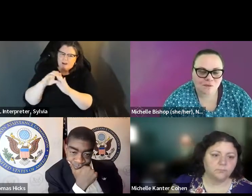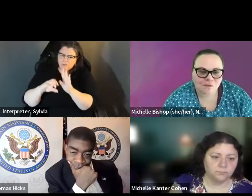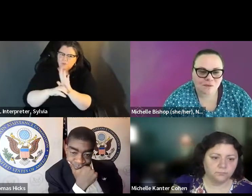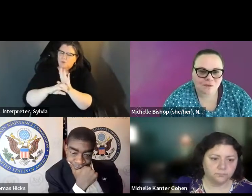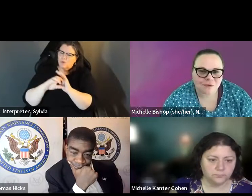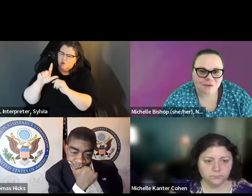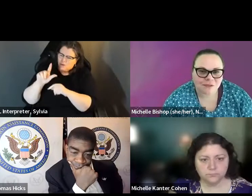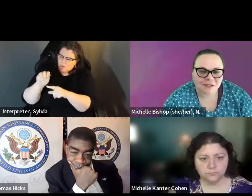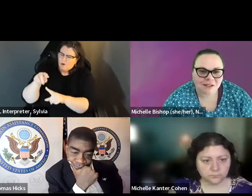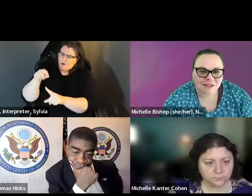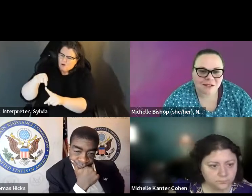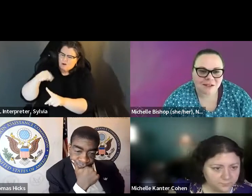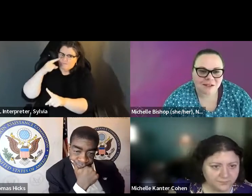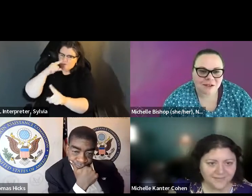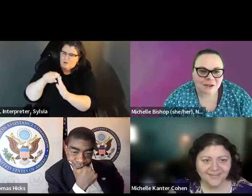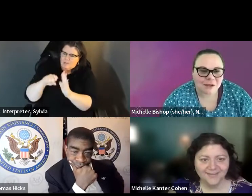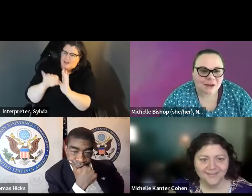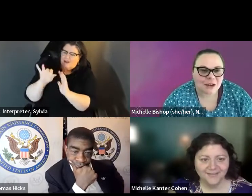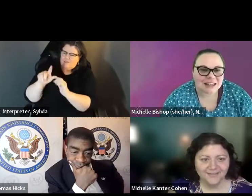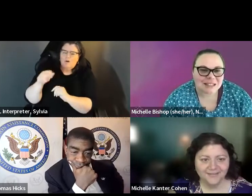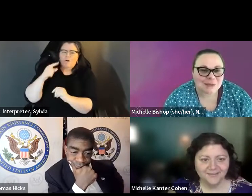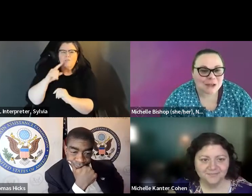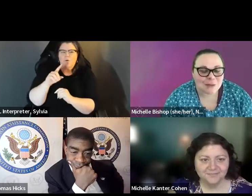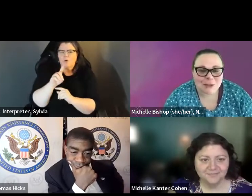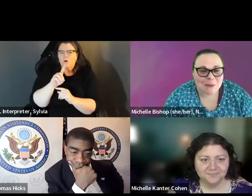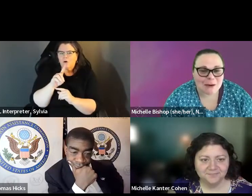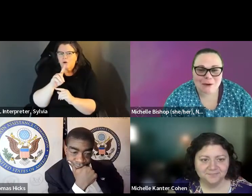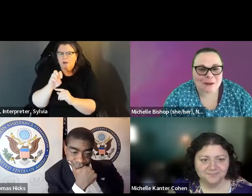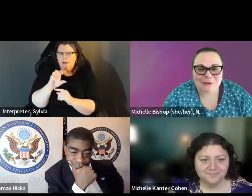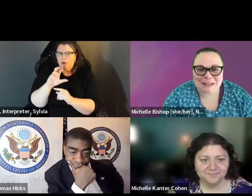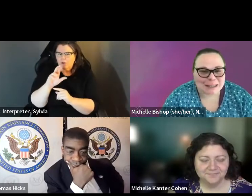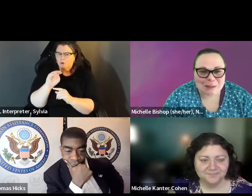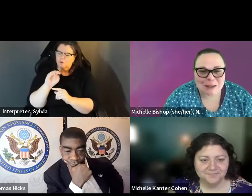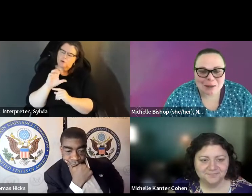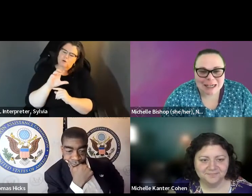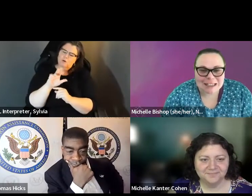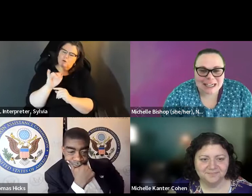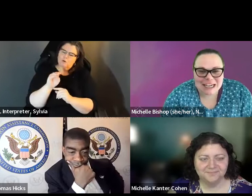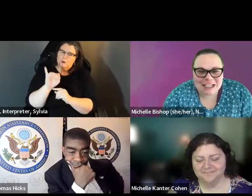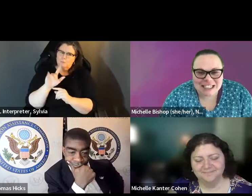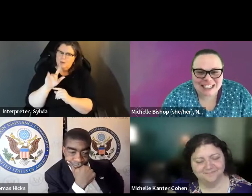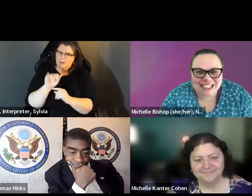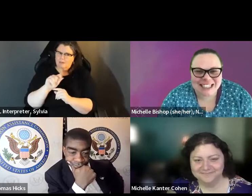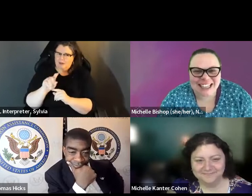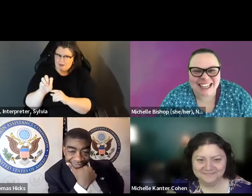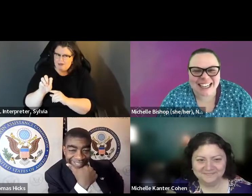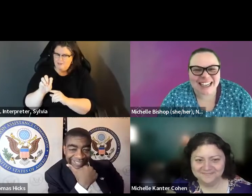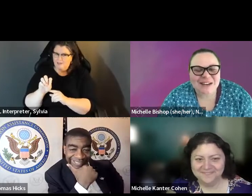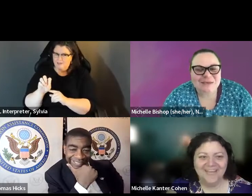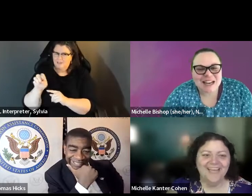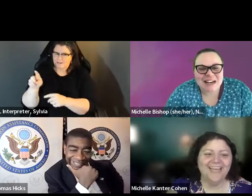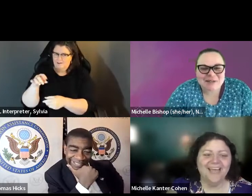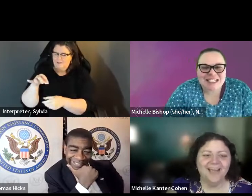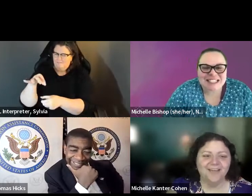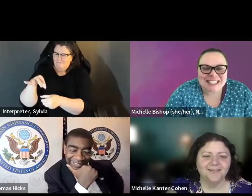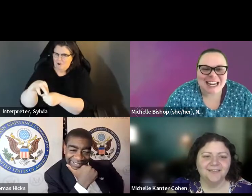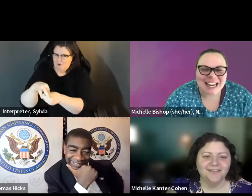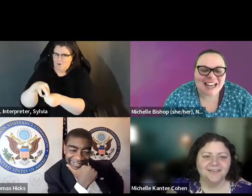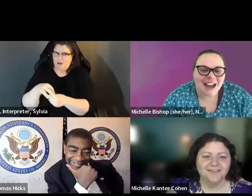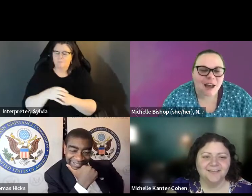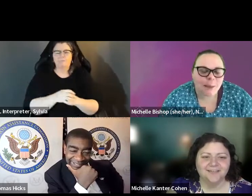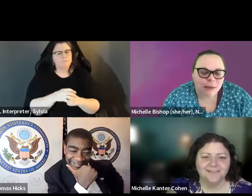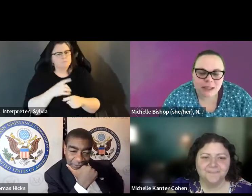are restricting or criminalizing voting?